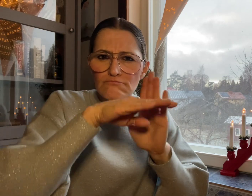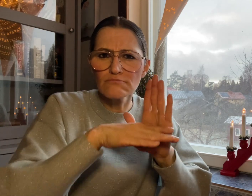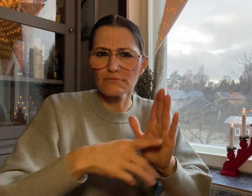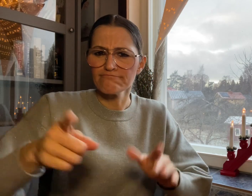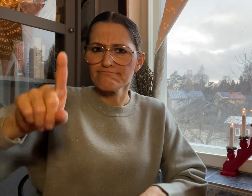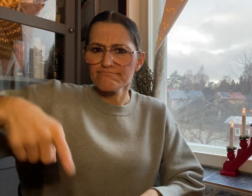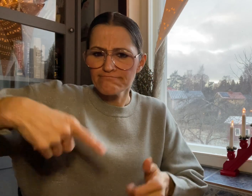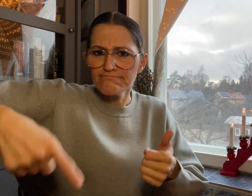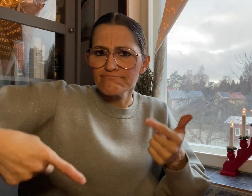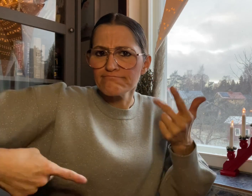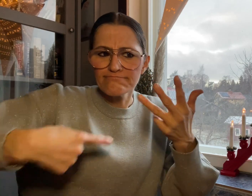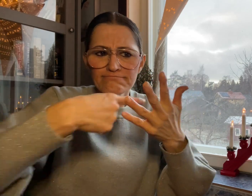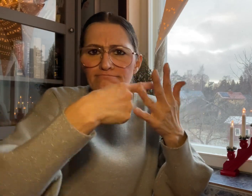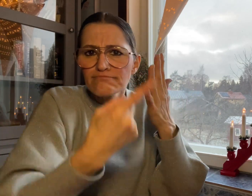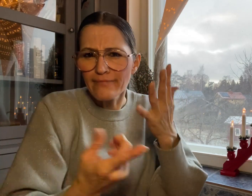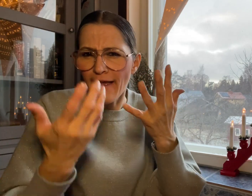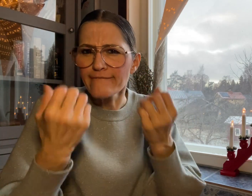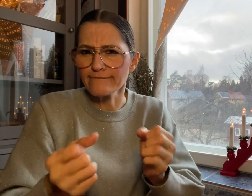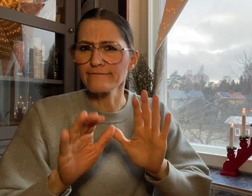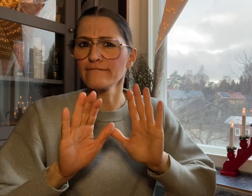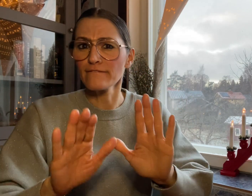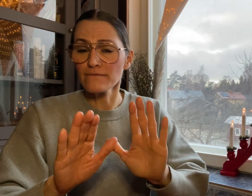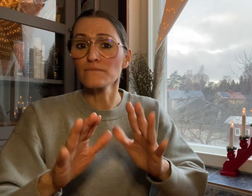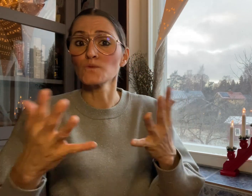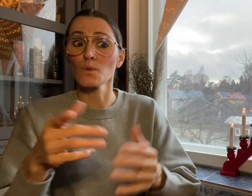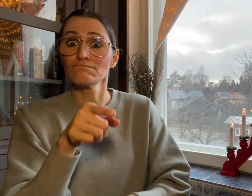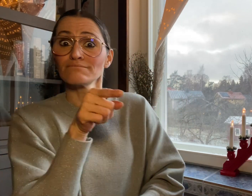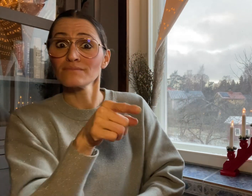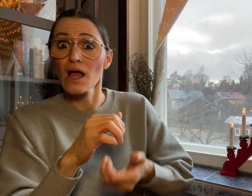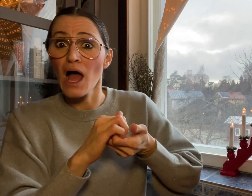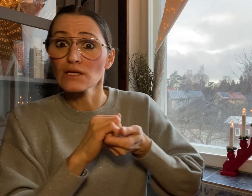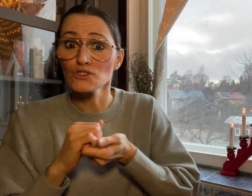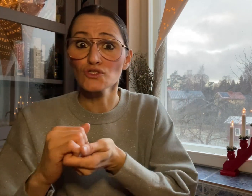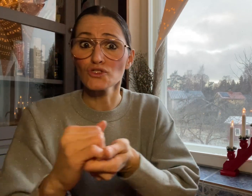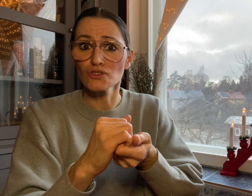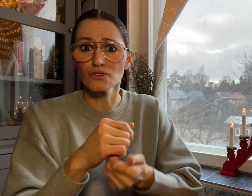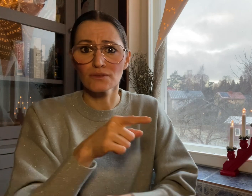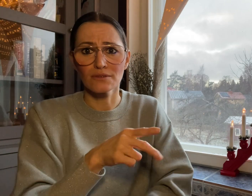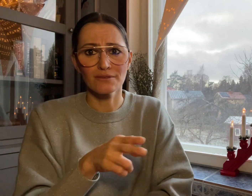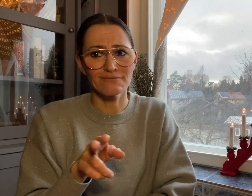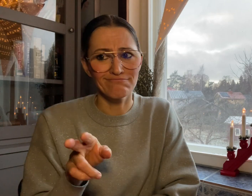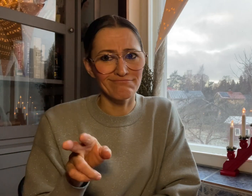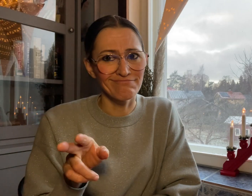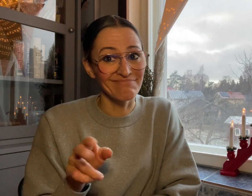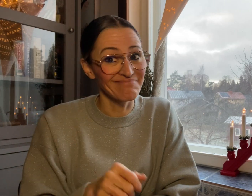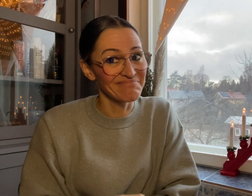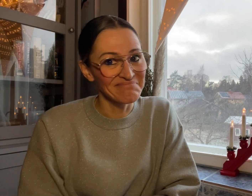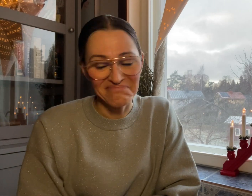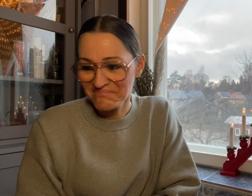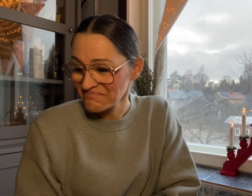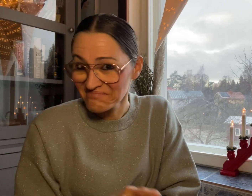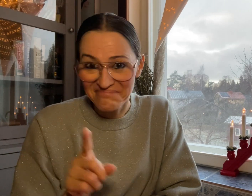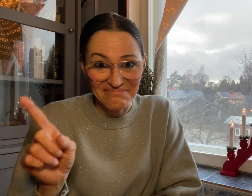aims, objectives and requirements. The association does